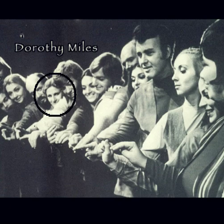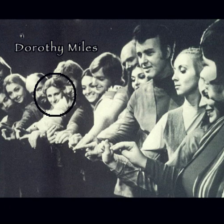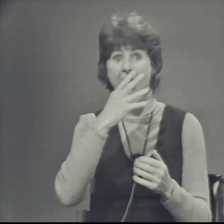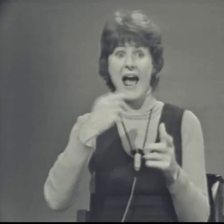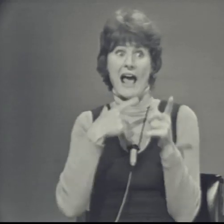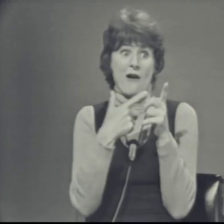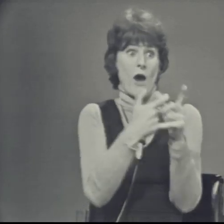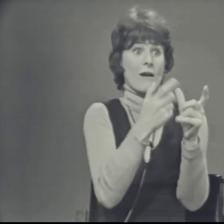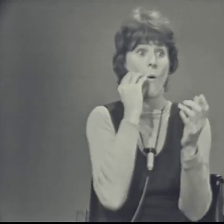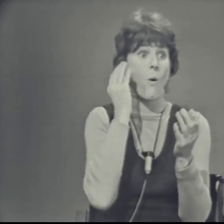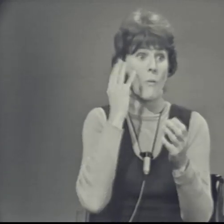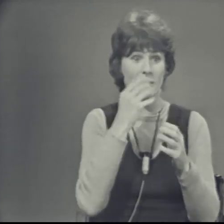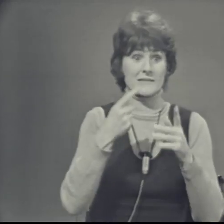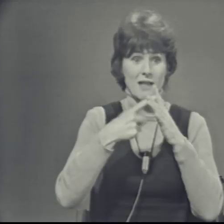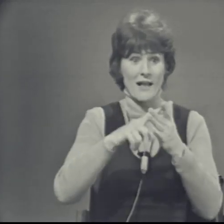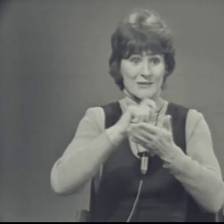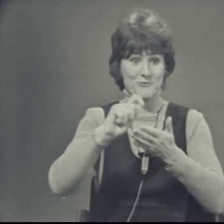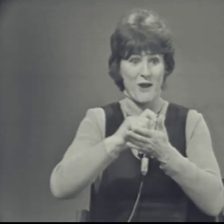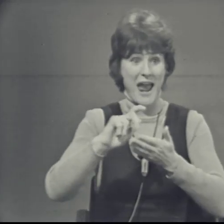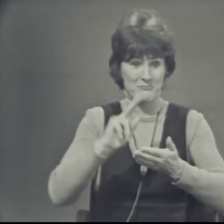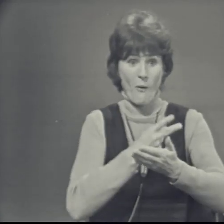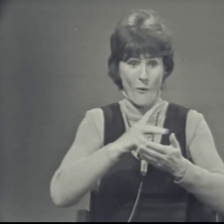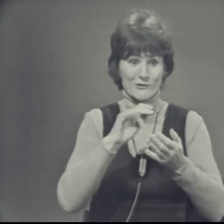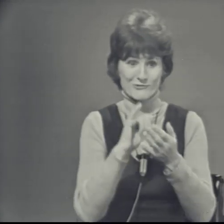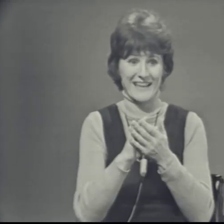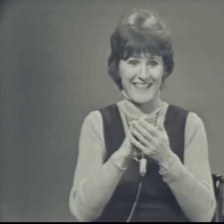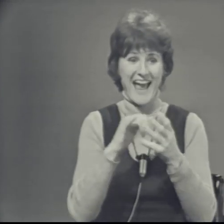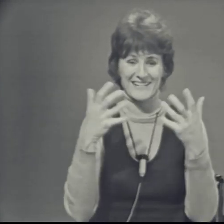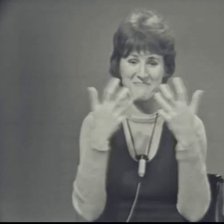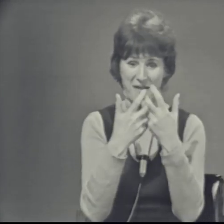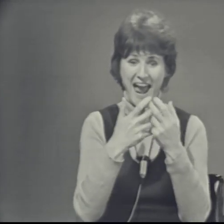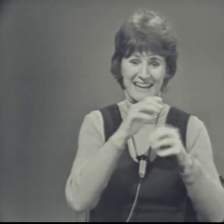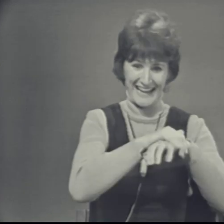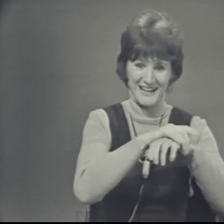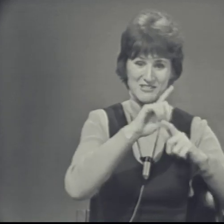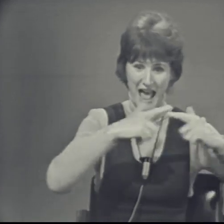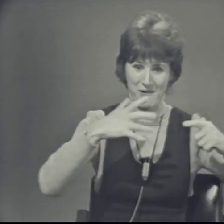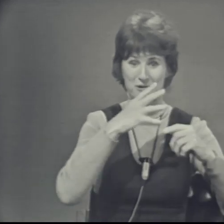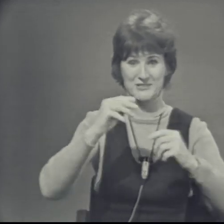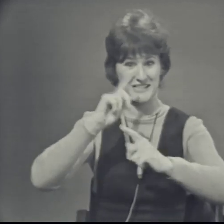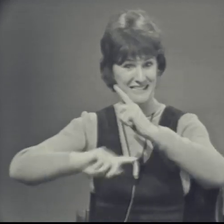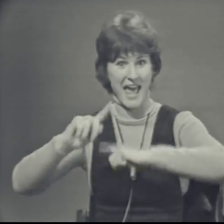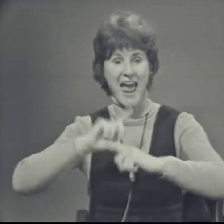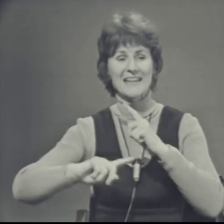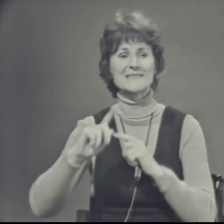I ran home and started writing poetry that combined English language and sign.